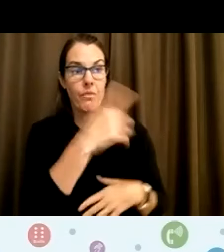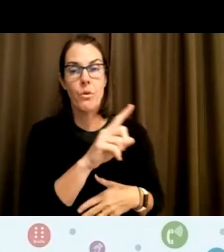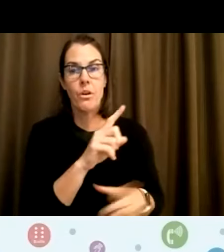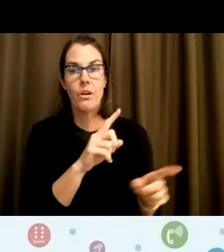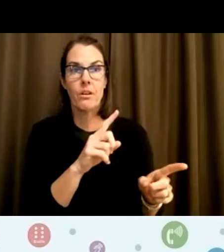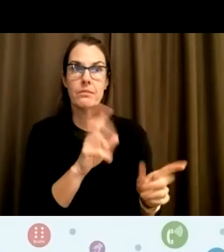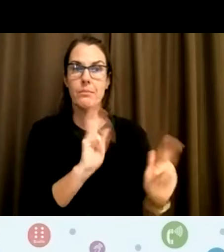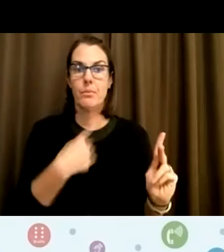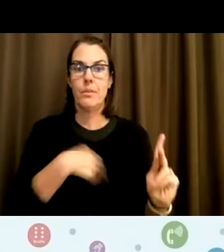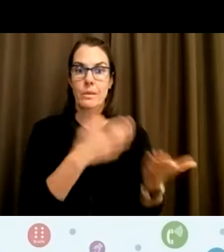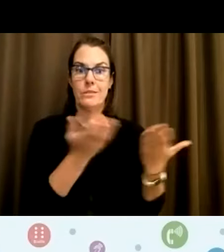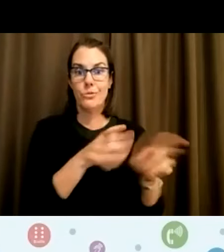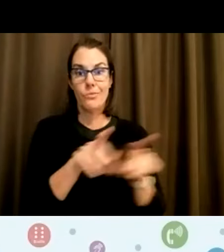we serve as well with disabilities.